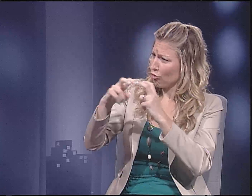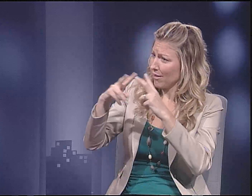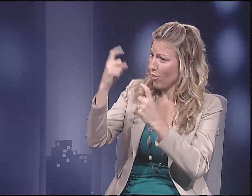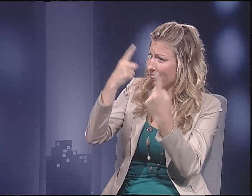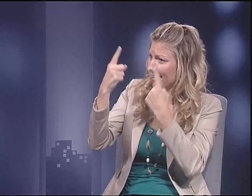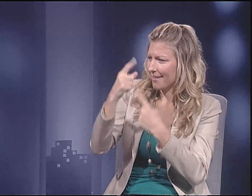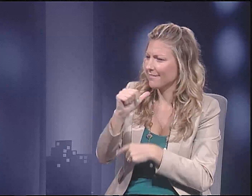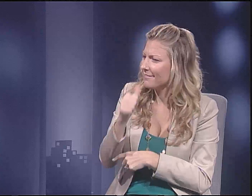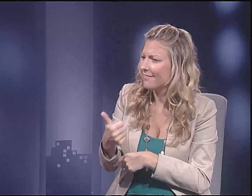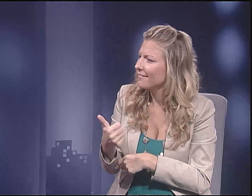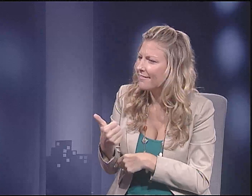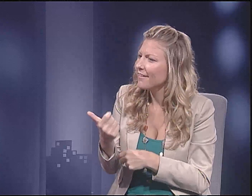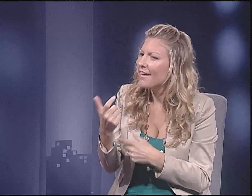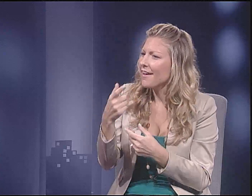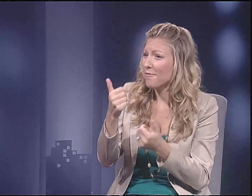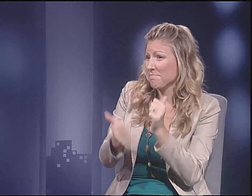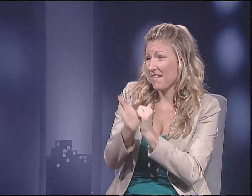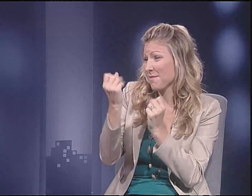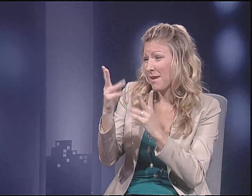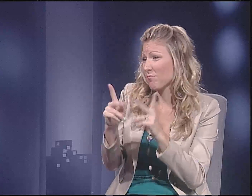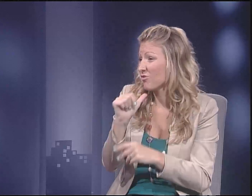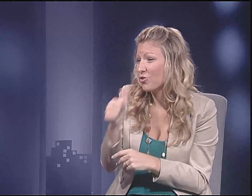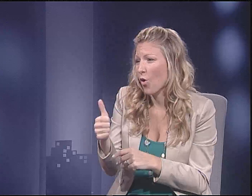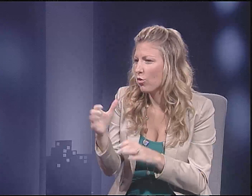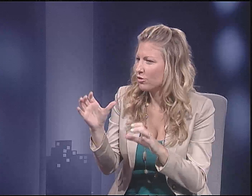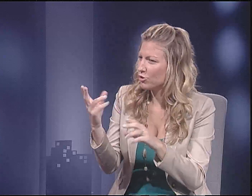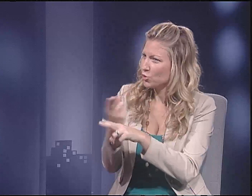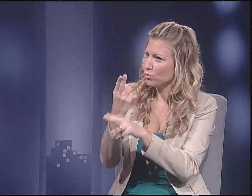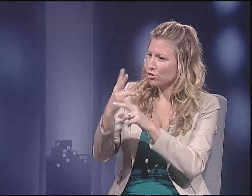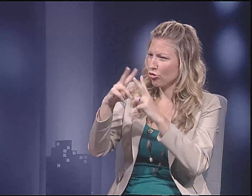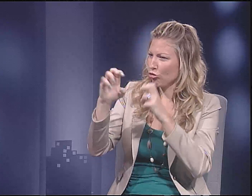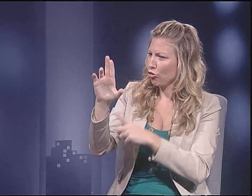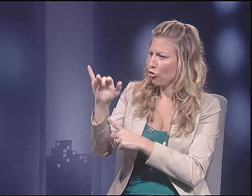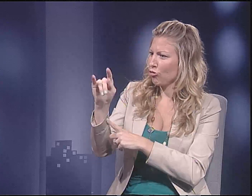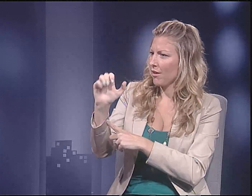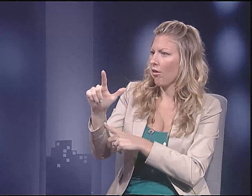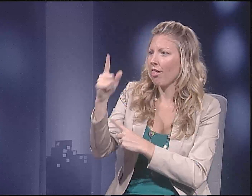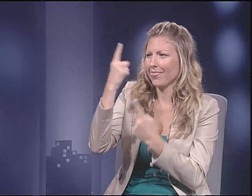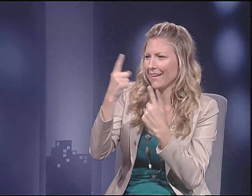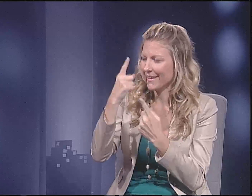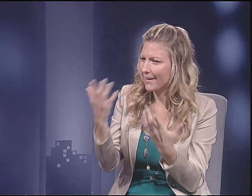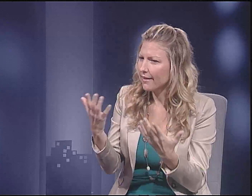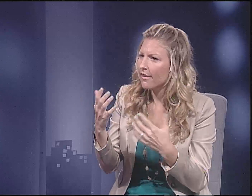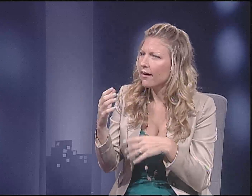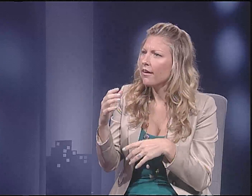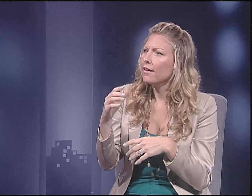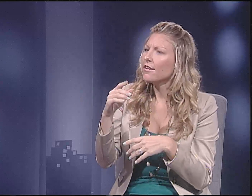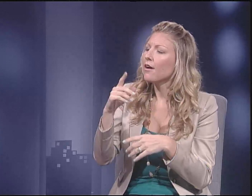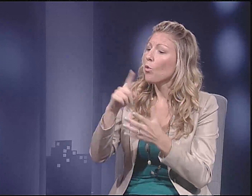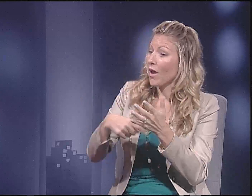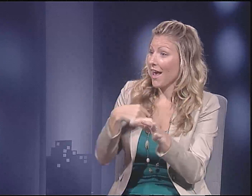they end up regurgitating what they see on, through media. And a lot of them aren't critical thinkers.